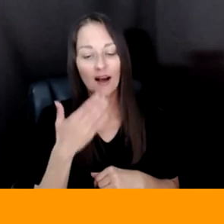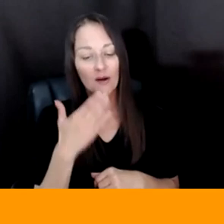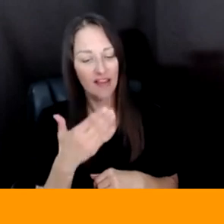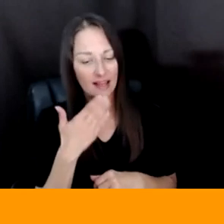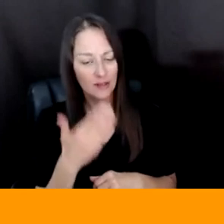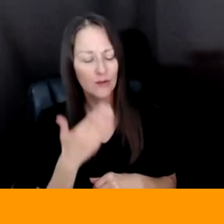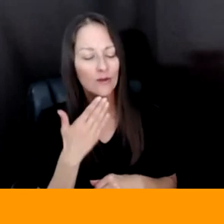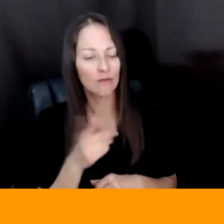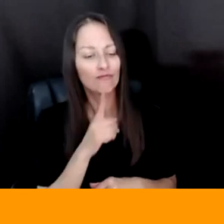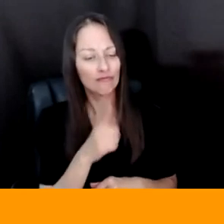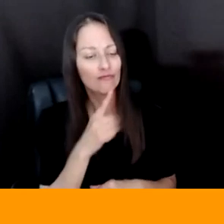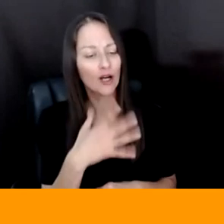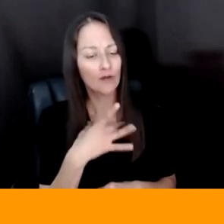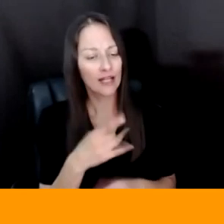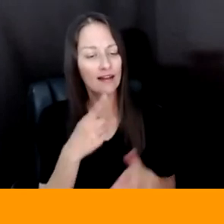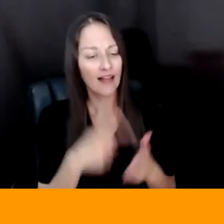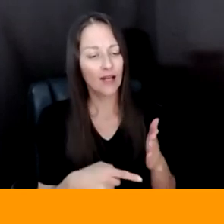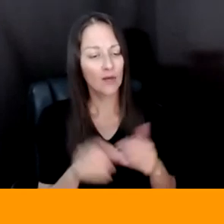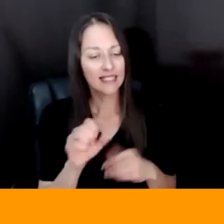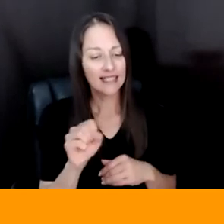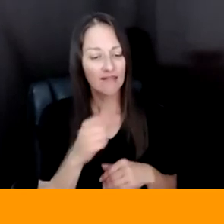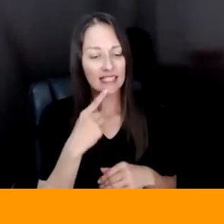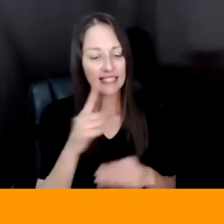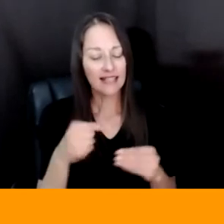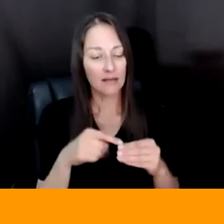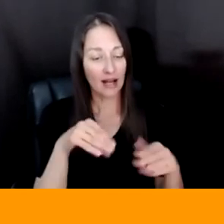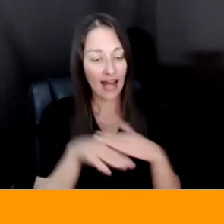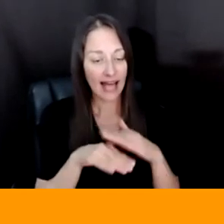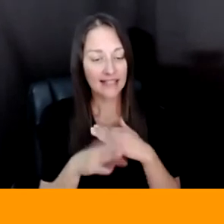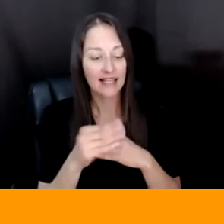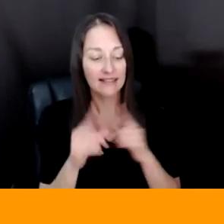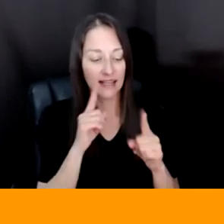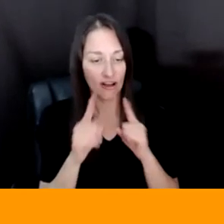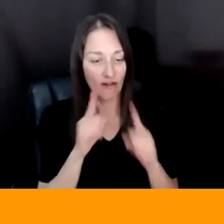GAVE ABOUT ACCESSING CONVERSATIONS. AND, YOU KNOW STEPHANIE, I'VE LOVED YOUR AI ASSEMBLY WHICH IS